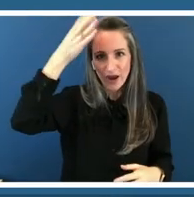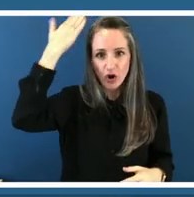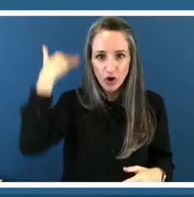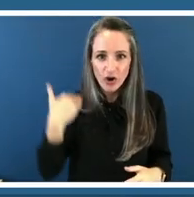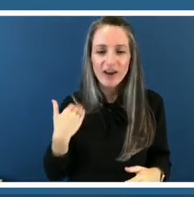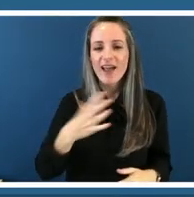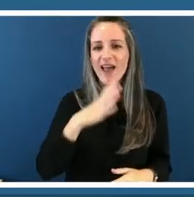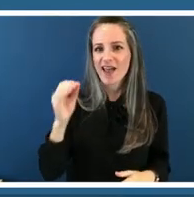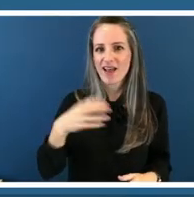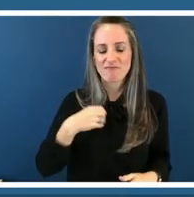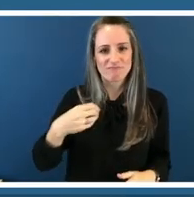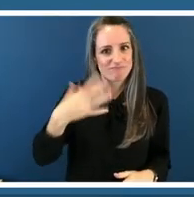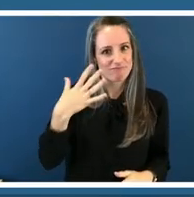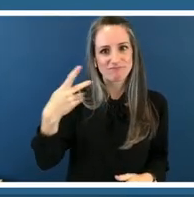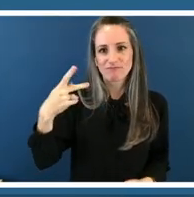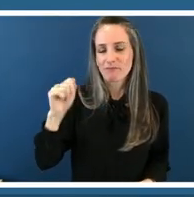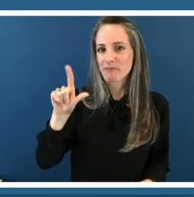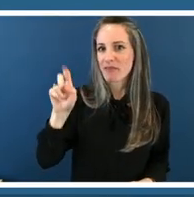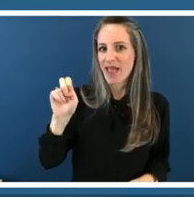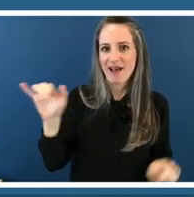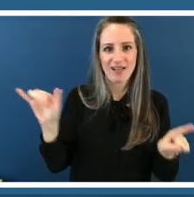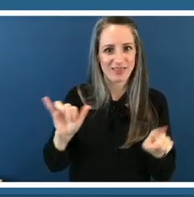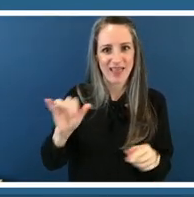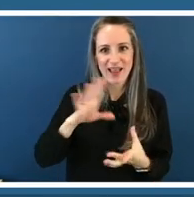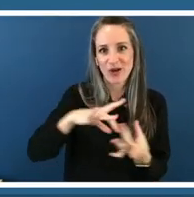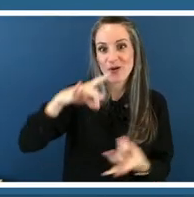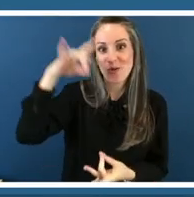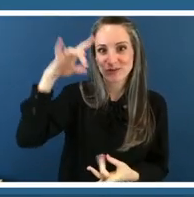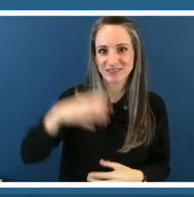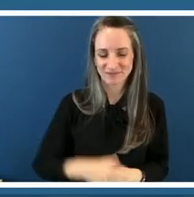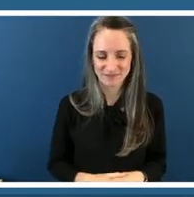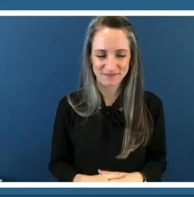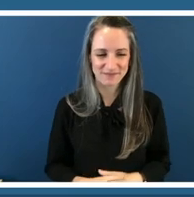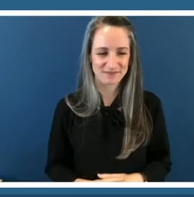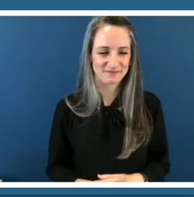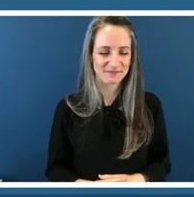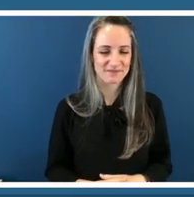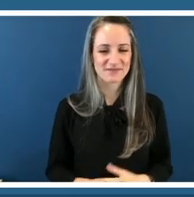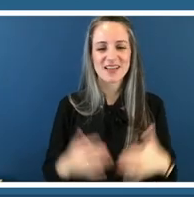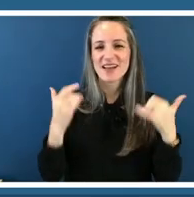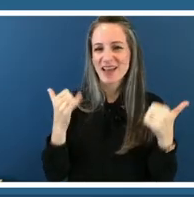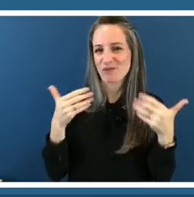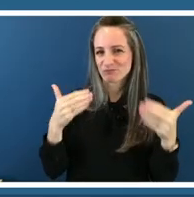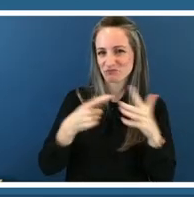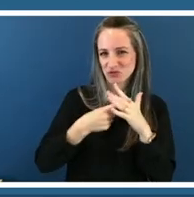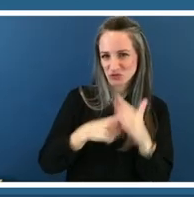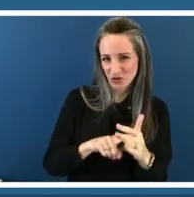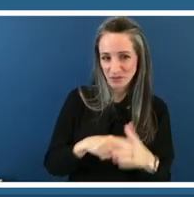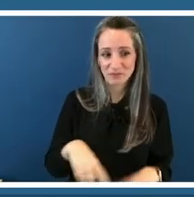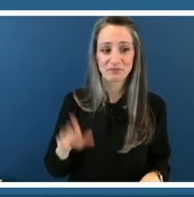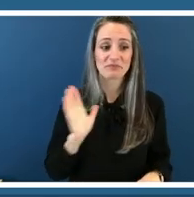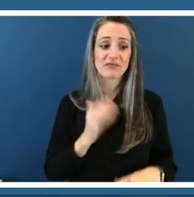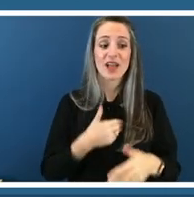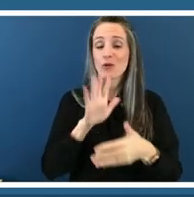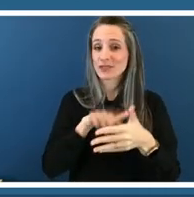so now to really get started um our schedule for the day is that